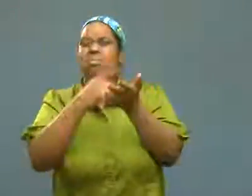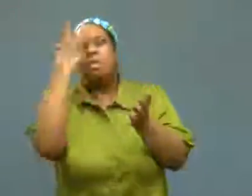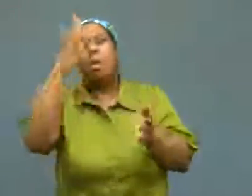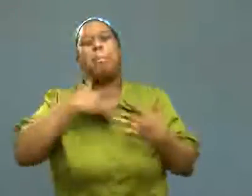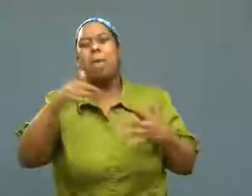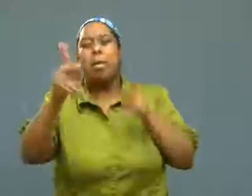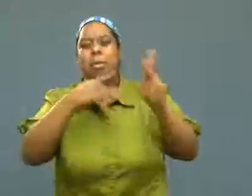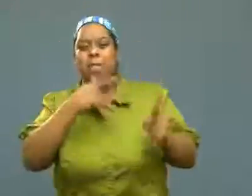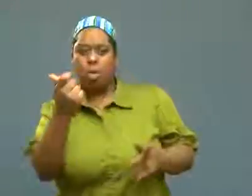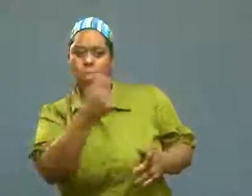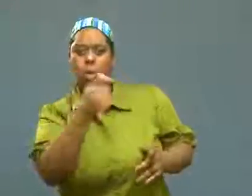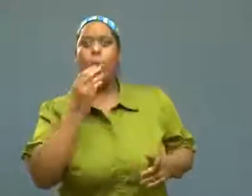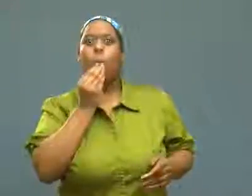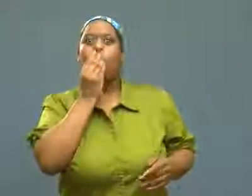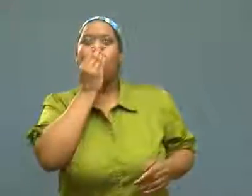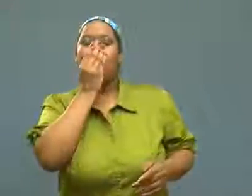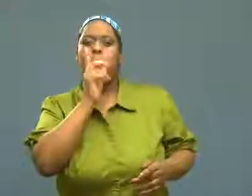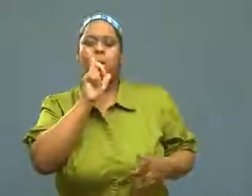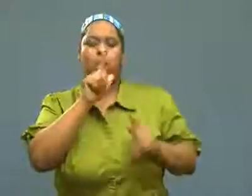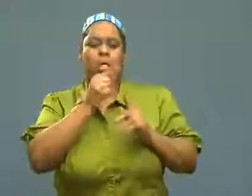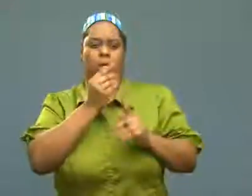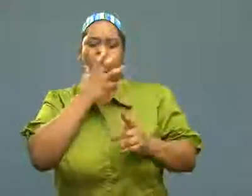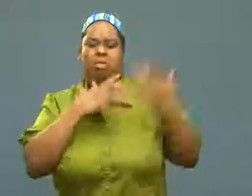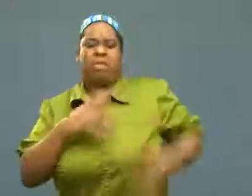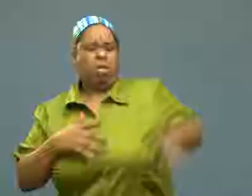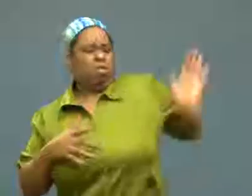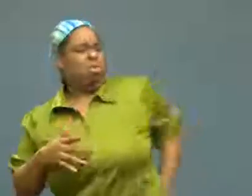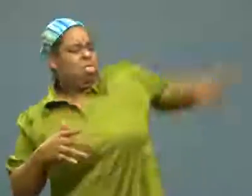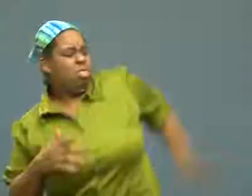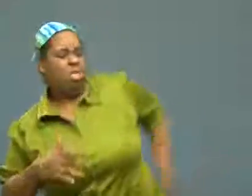you know how it feels warm, then you brush it off?